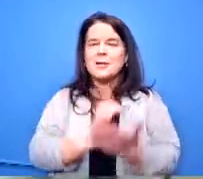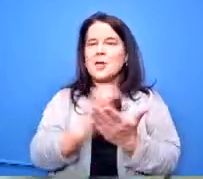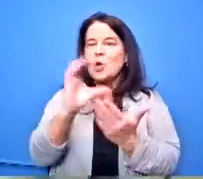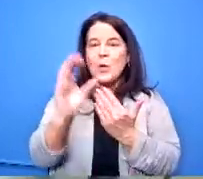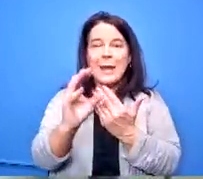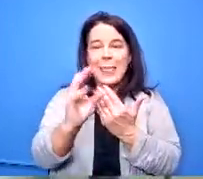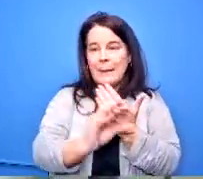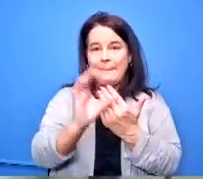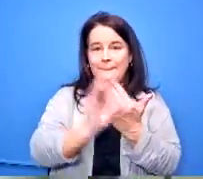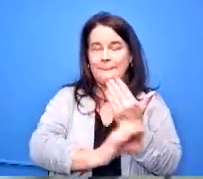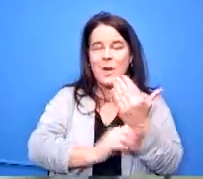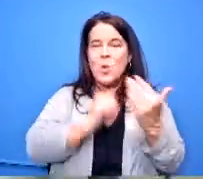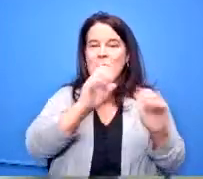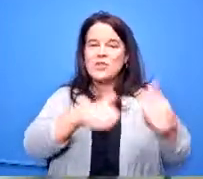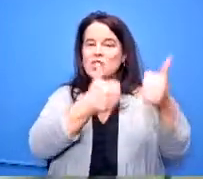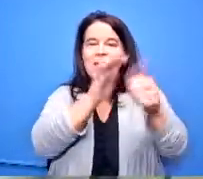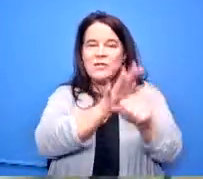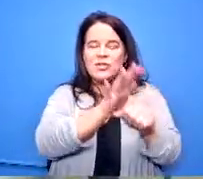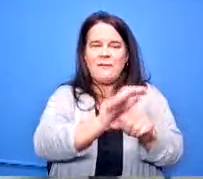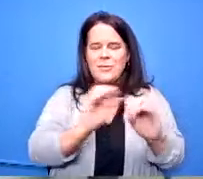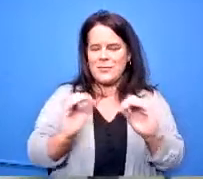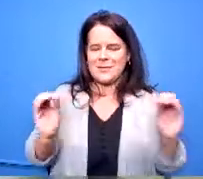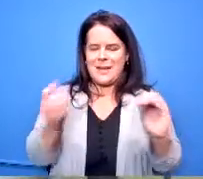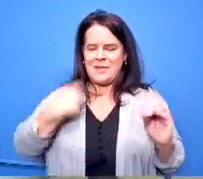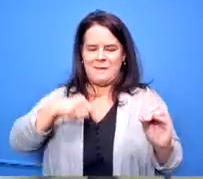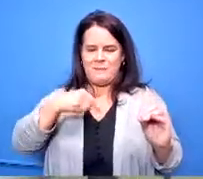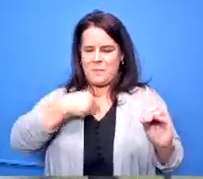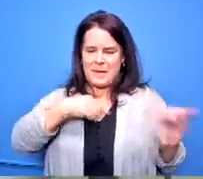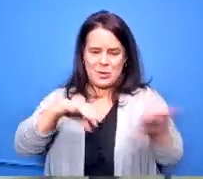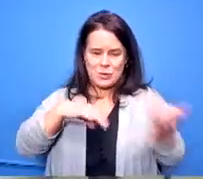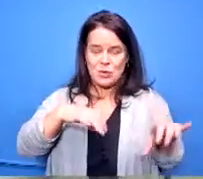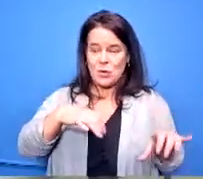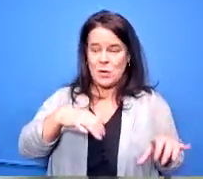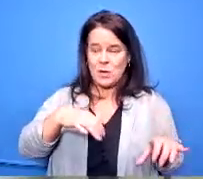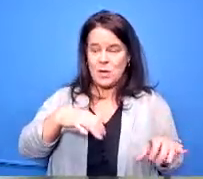it wasn't things for me to do i actually asked to go to northmott my mother stopped me from that